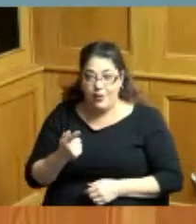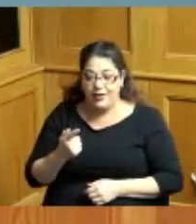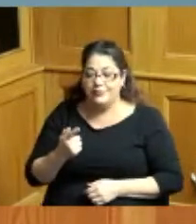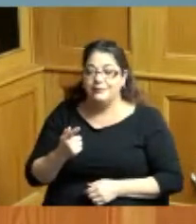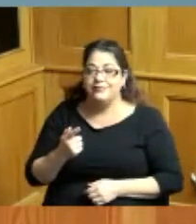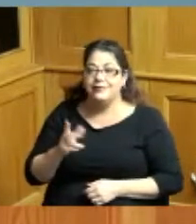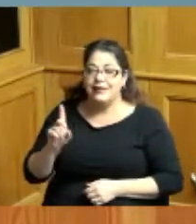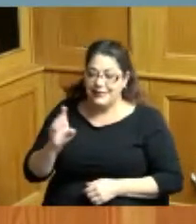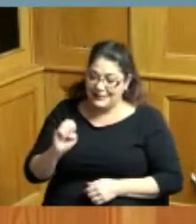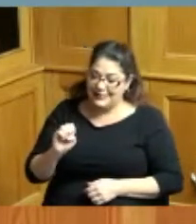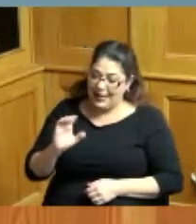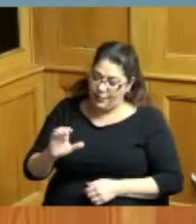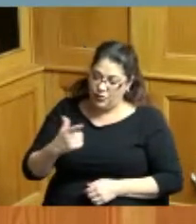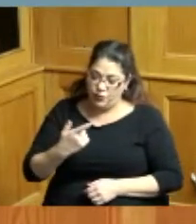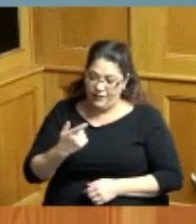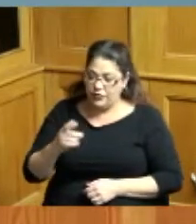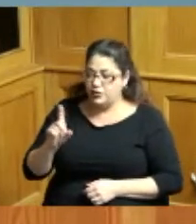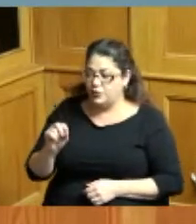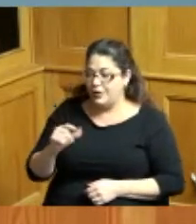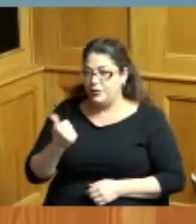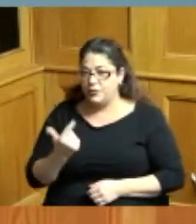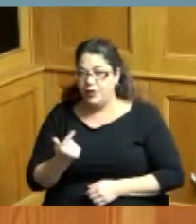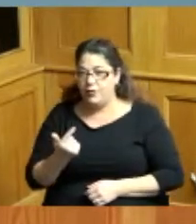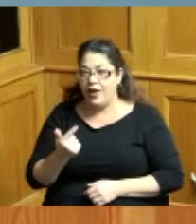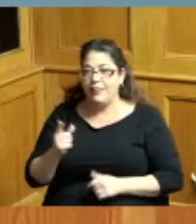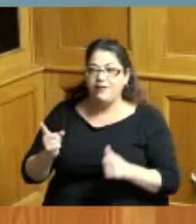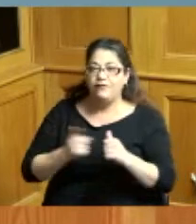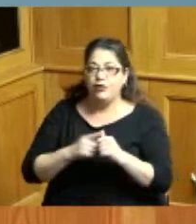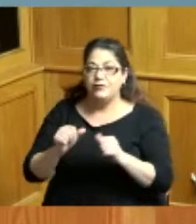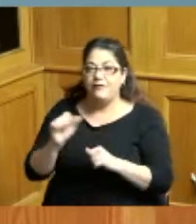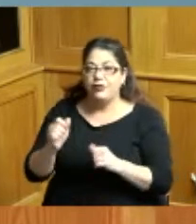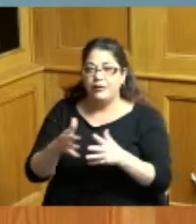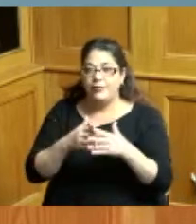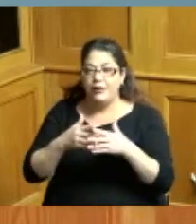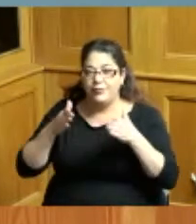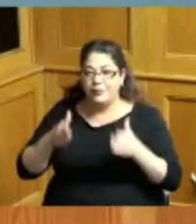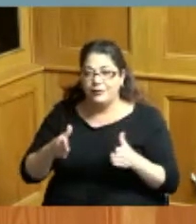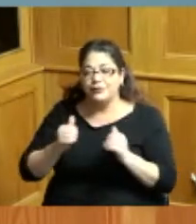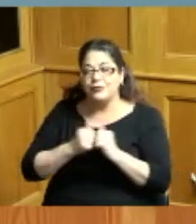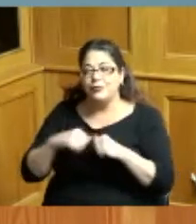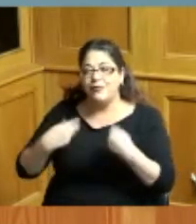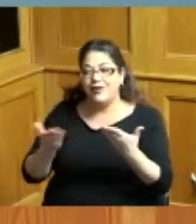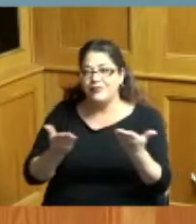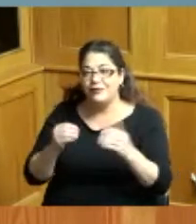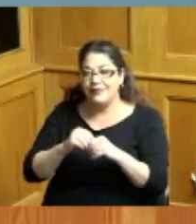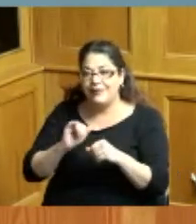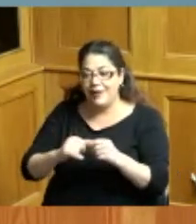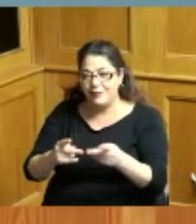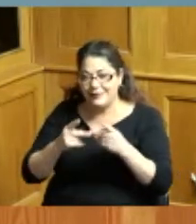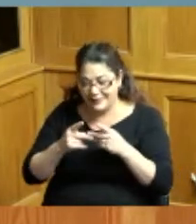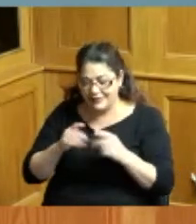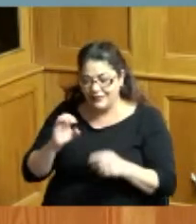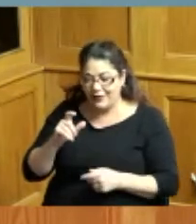him the first African-American to serve in that position now therefore be a proclaimed Hamilton